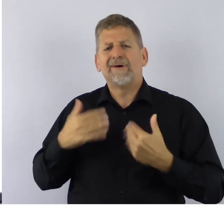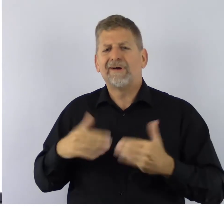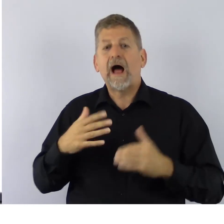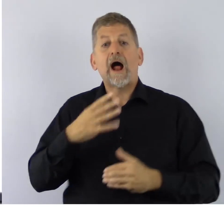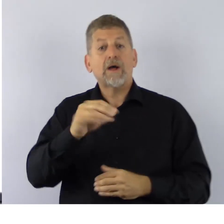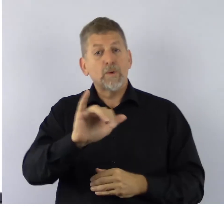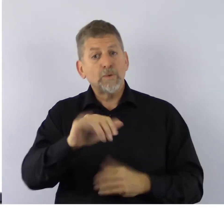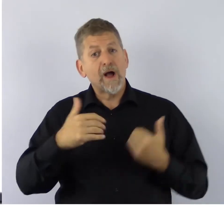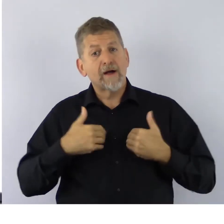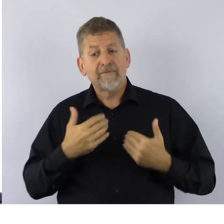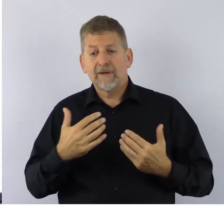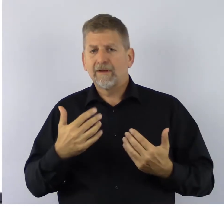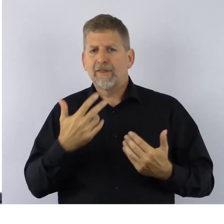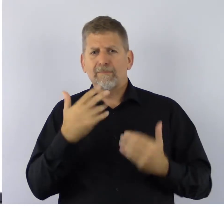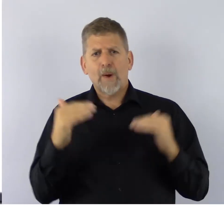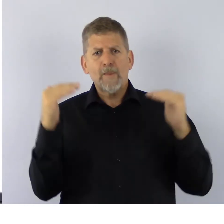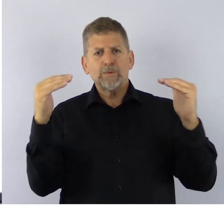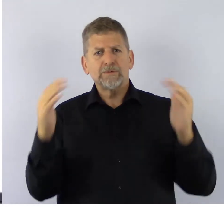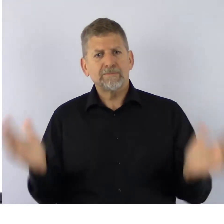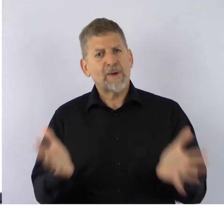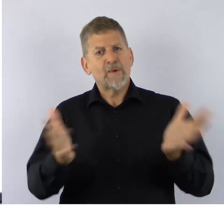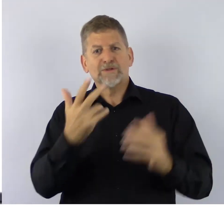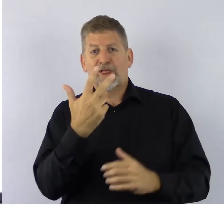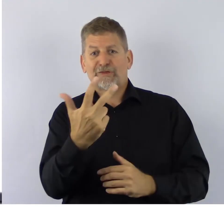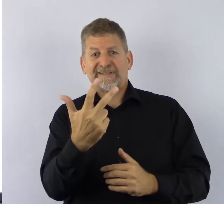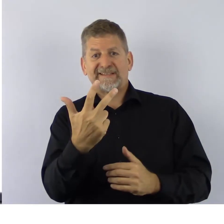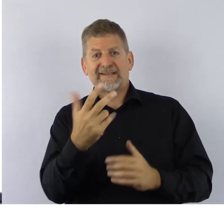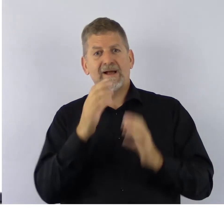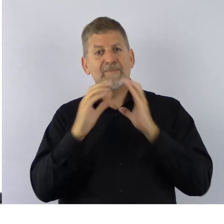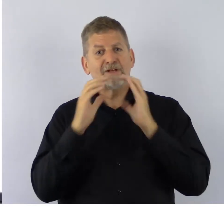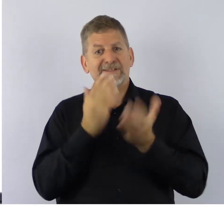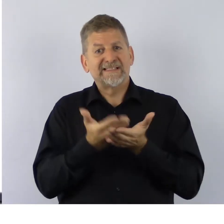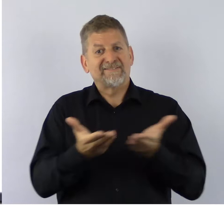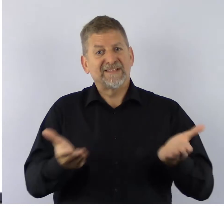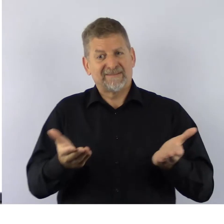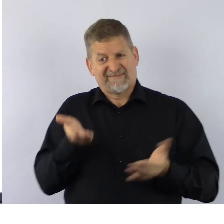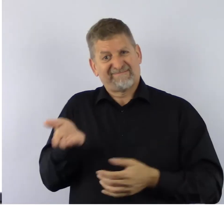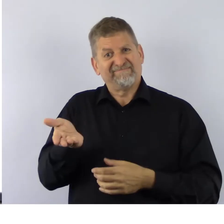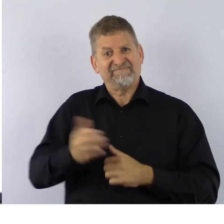for three of our communication devices. In addition to being Seniors Month,